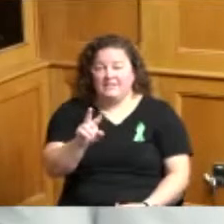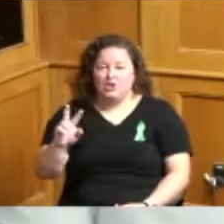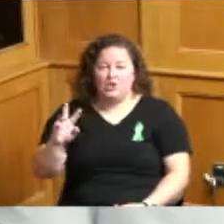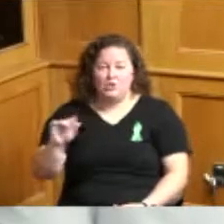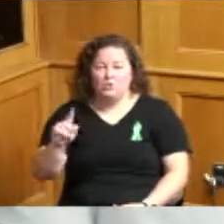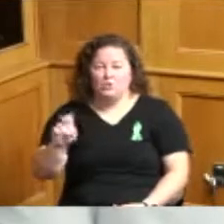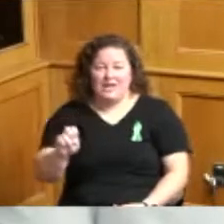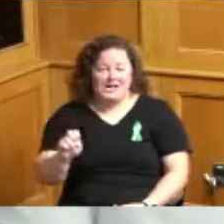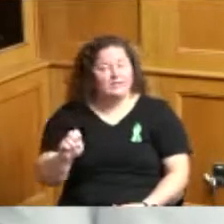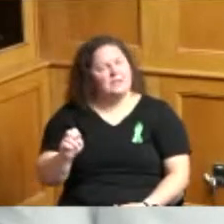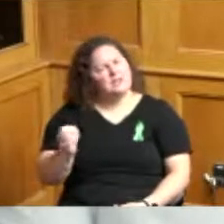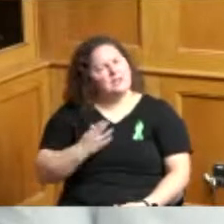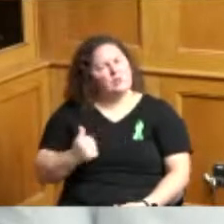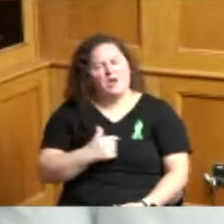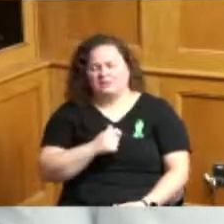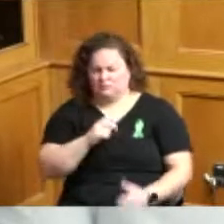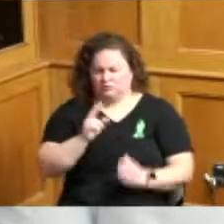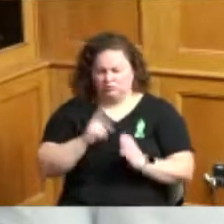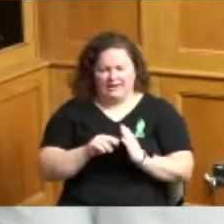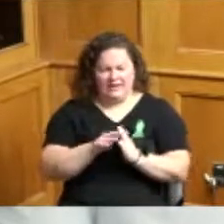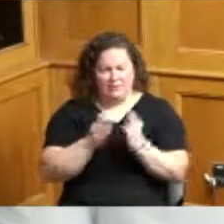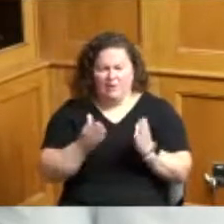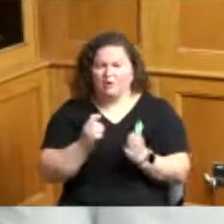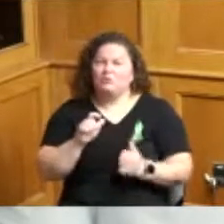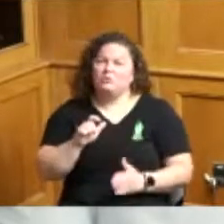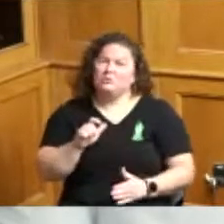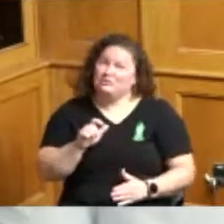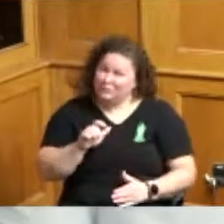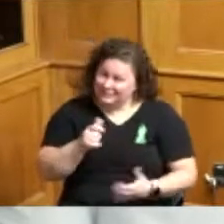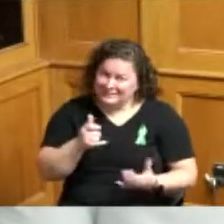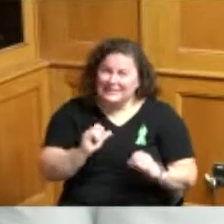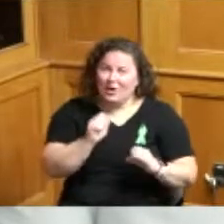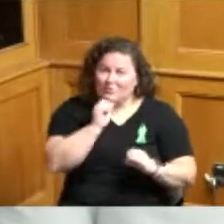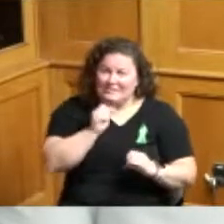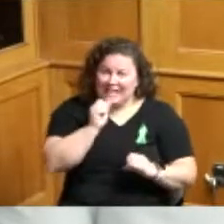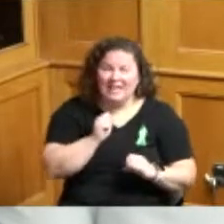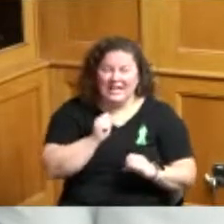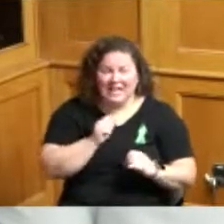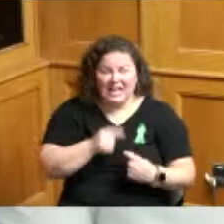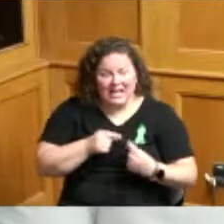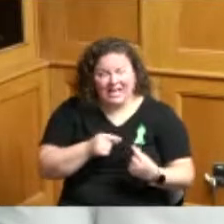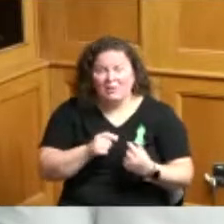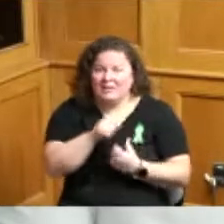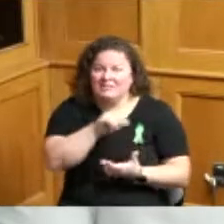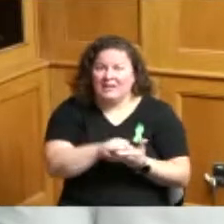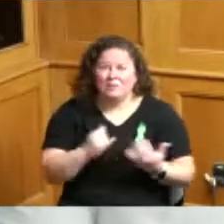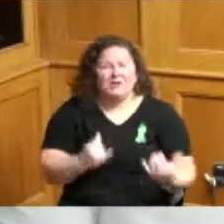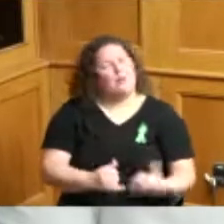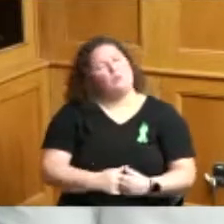we would have to be dealing with currently and certainly as we deal with medical and doctors